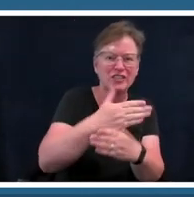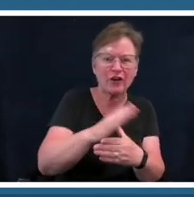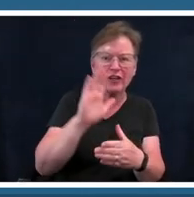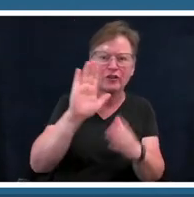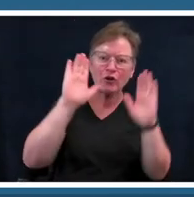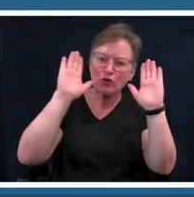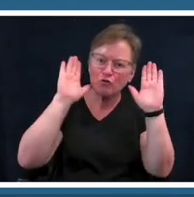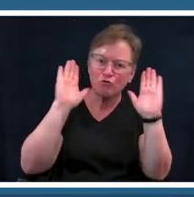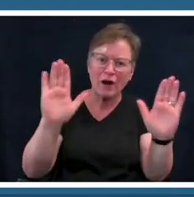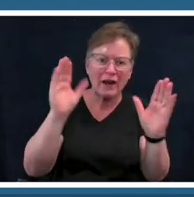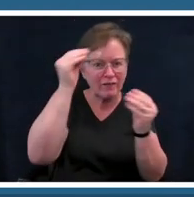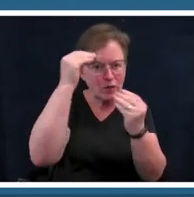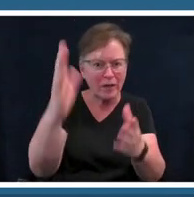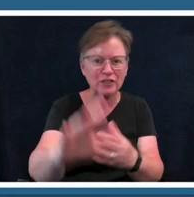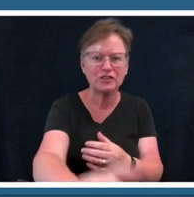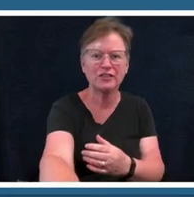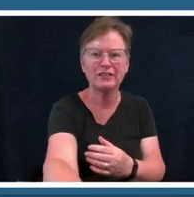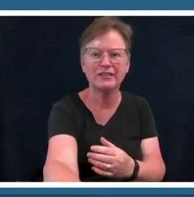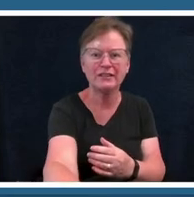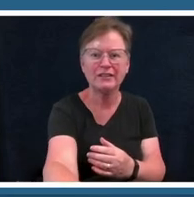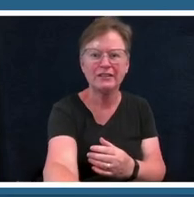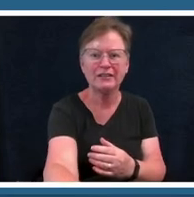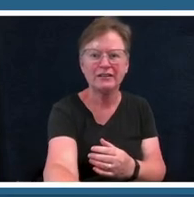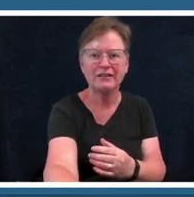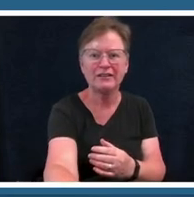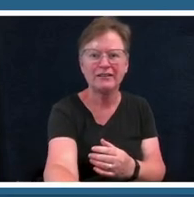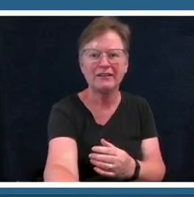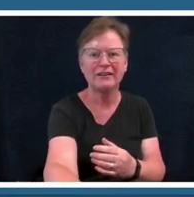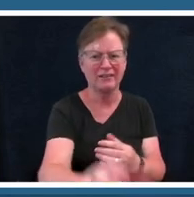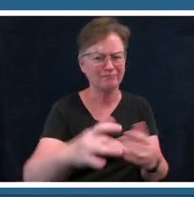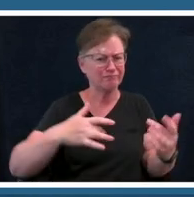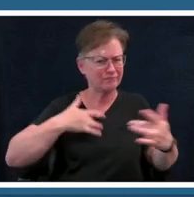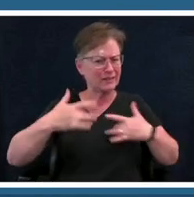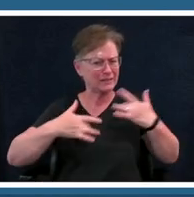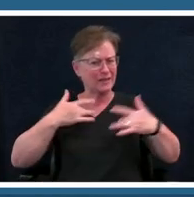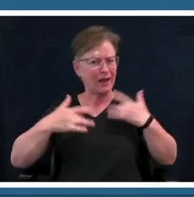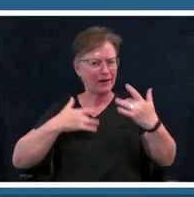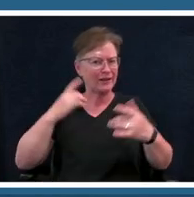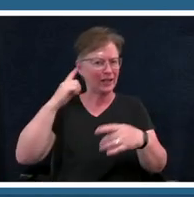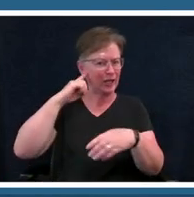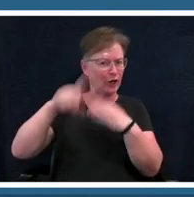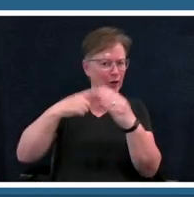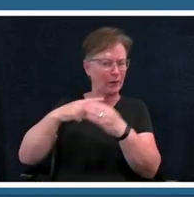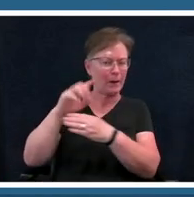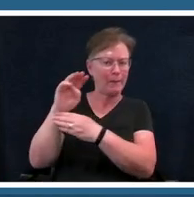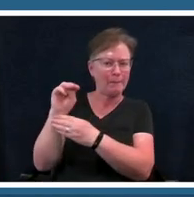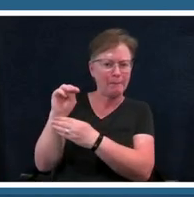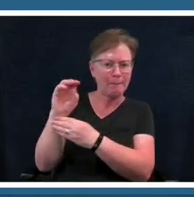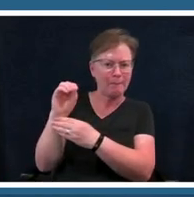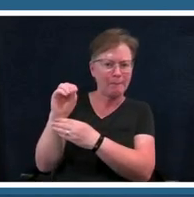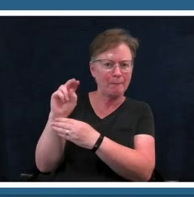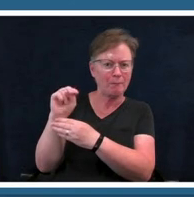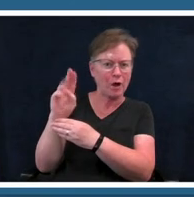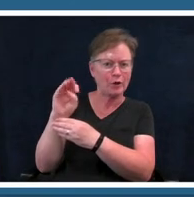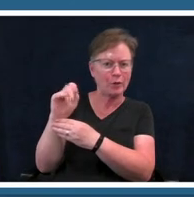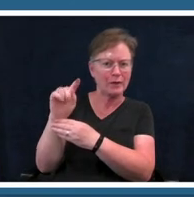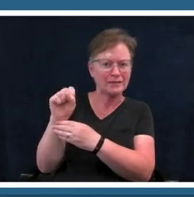about monuments and it was exciting to be able to um see all of those things